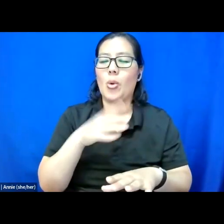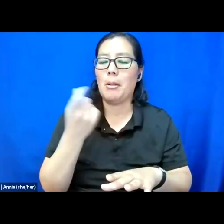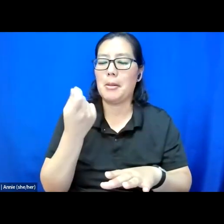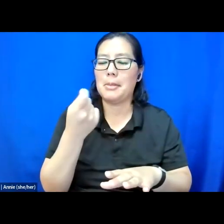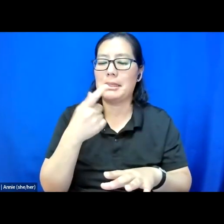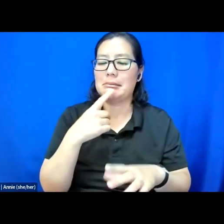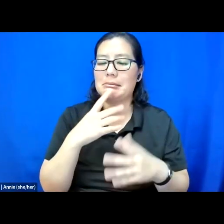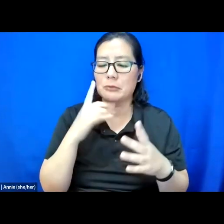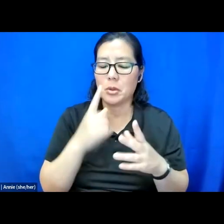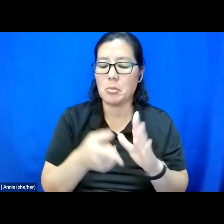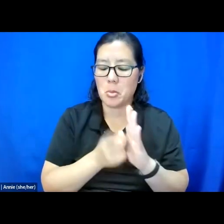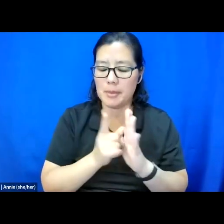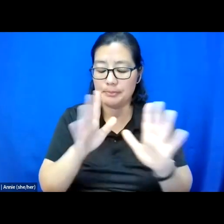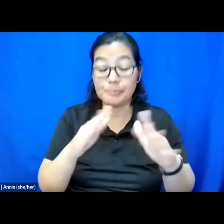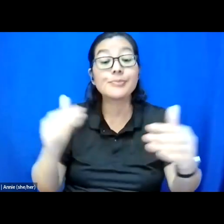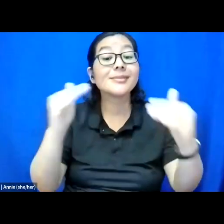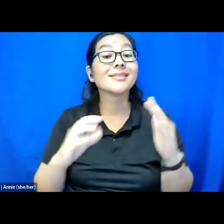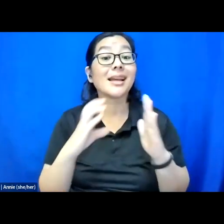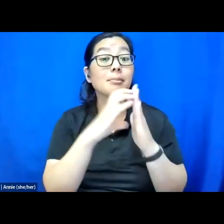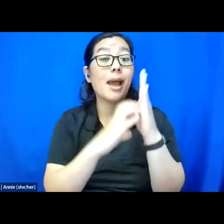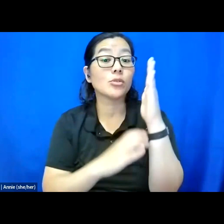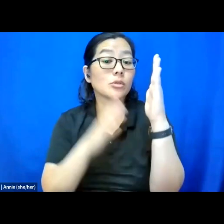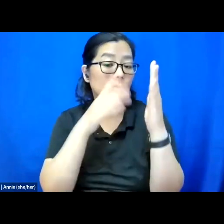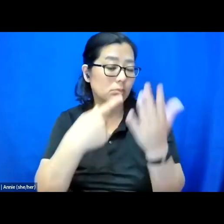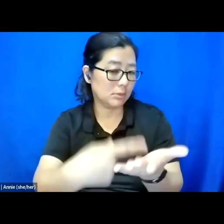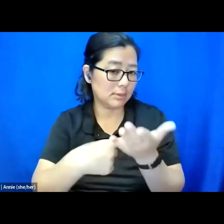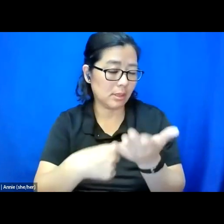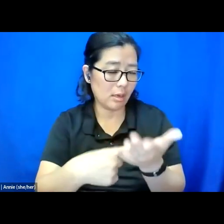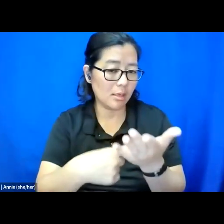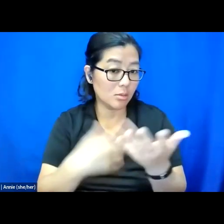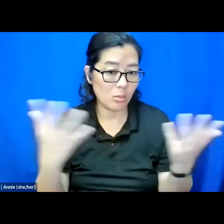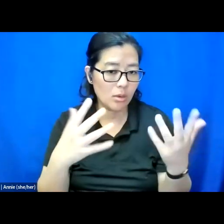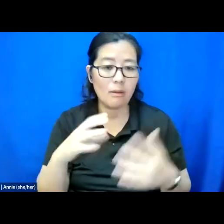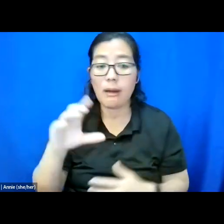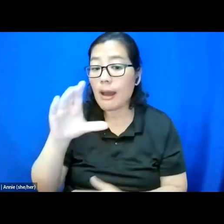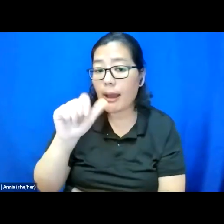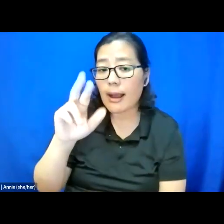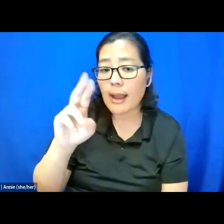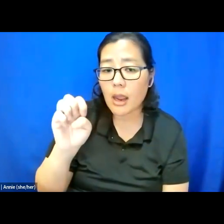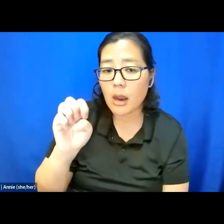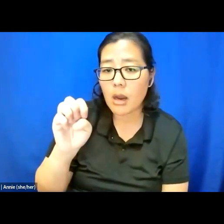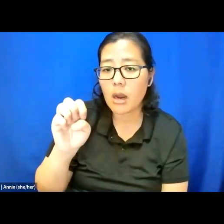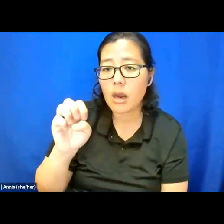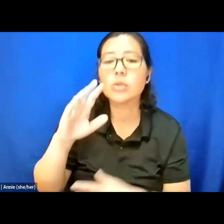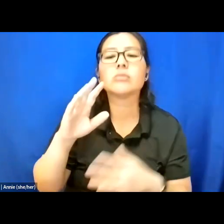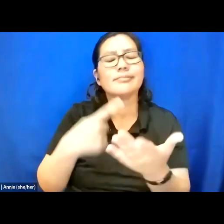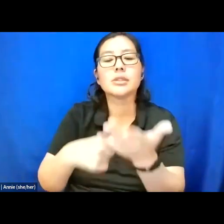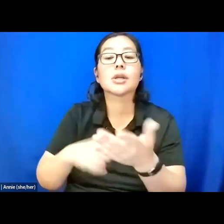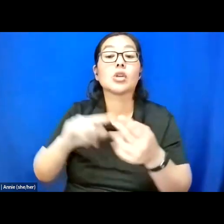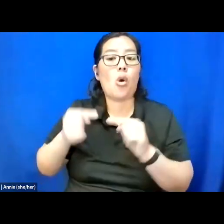These next passages, I will talk about care -- I mean I will talk about harm that is done